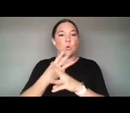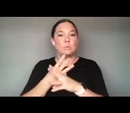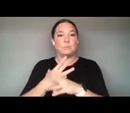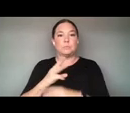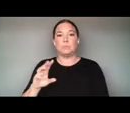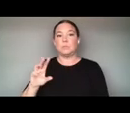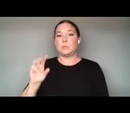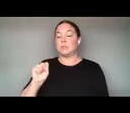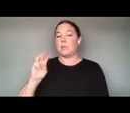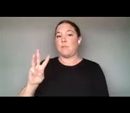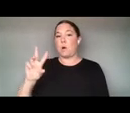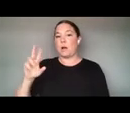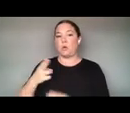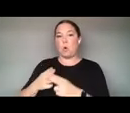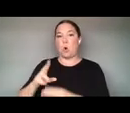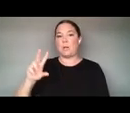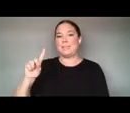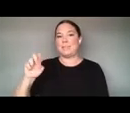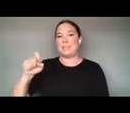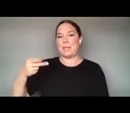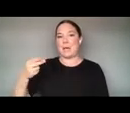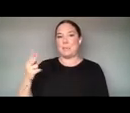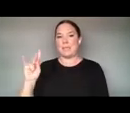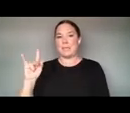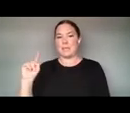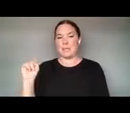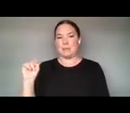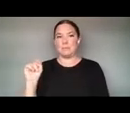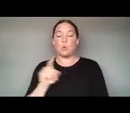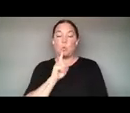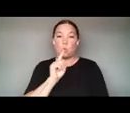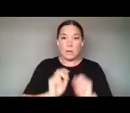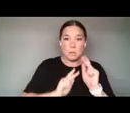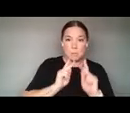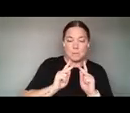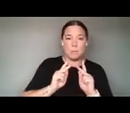RECORDS VOLUMETRIC VIDEO OF REAL PEOPLE AND AUTHENTIC GESTURES IN THREE DIMENSIONS.